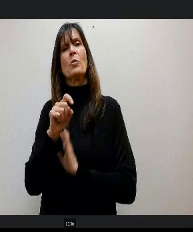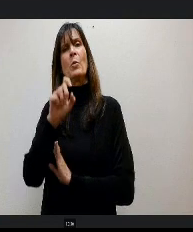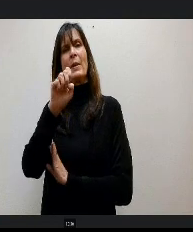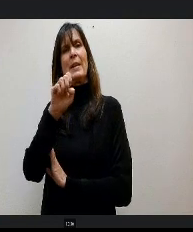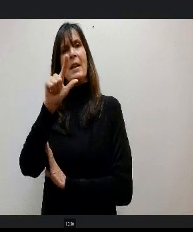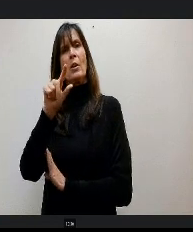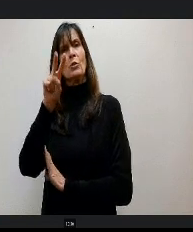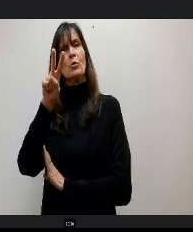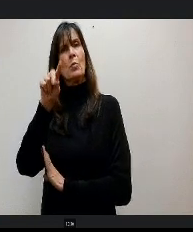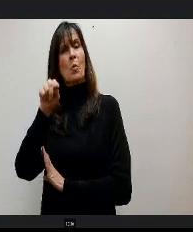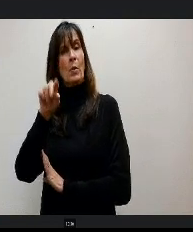Does anyone have comments or questions?